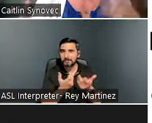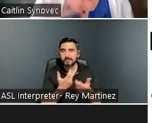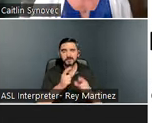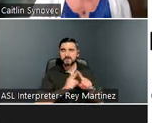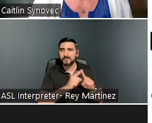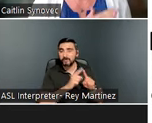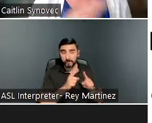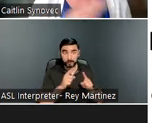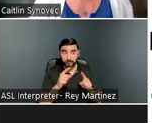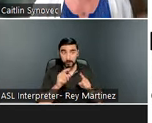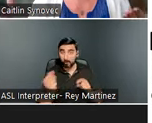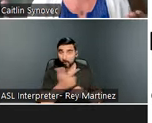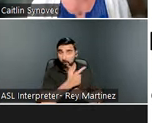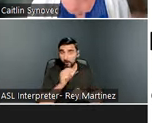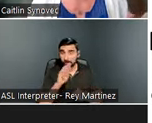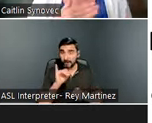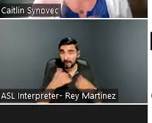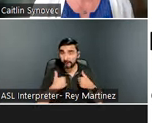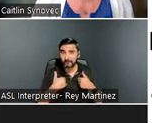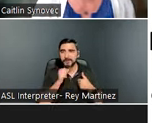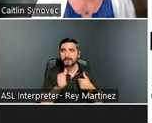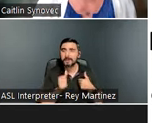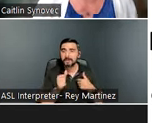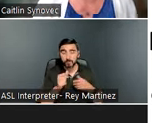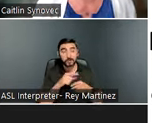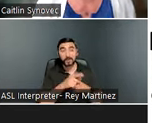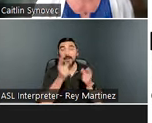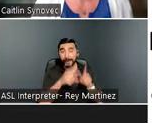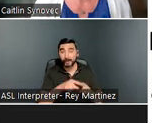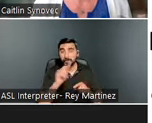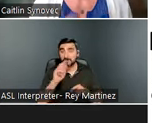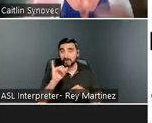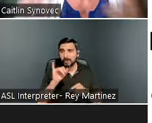need to know that at time of injury, and when we’re making that post acute plan of care. We